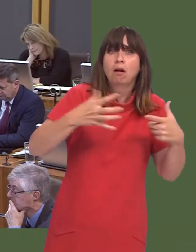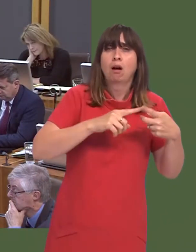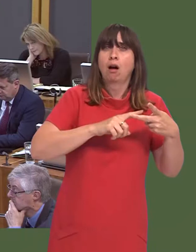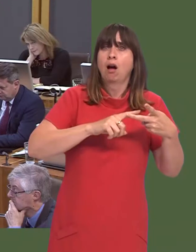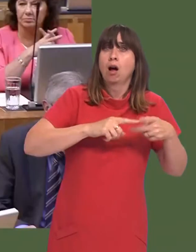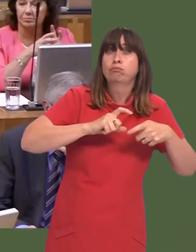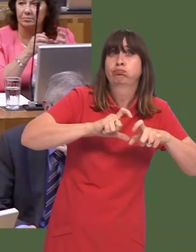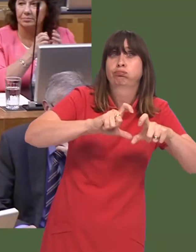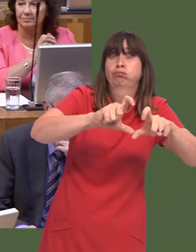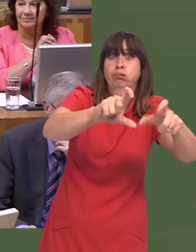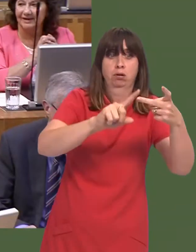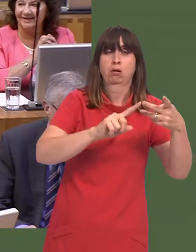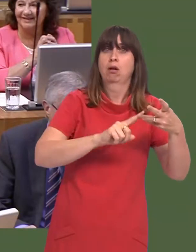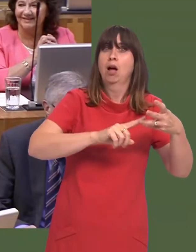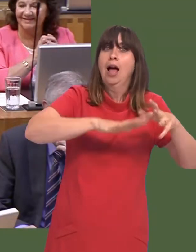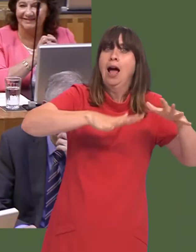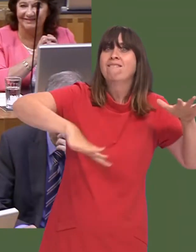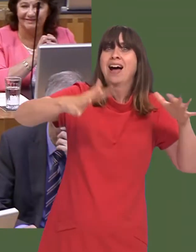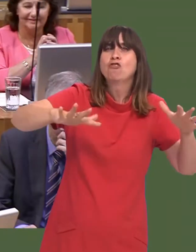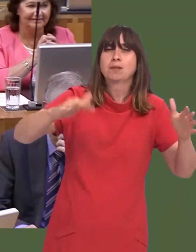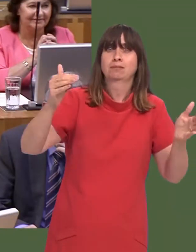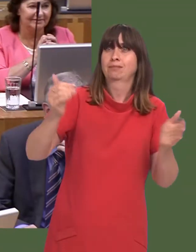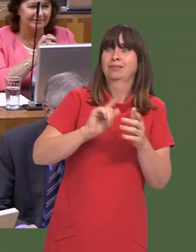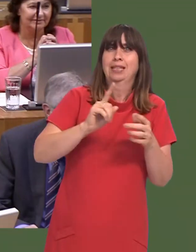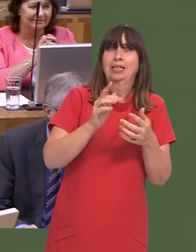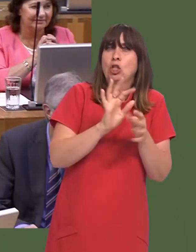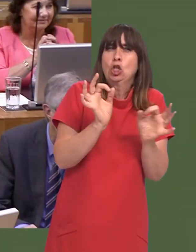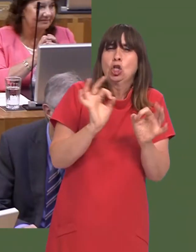of job creation, in terms of sustainability, in terms of the environment, in terms of it